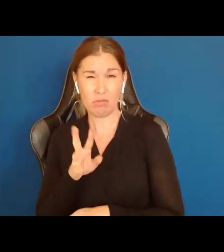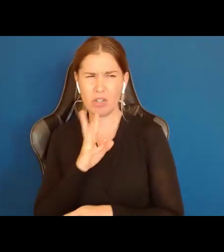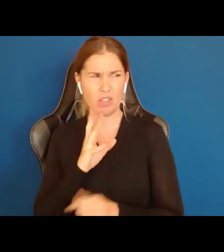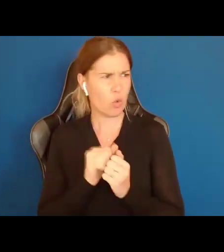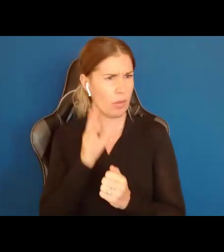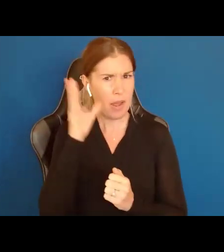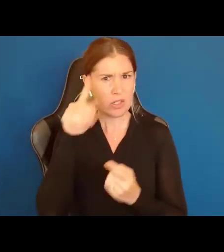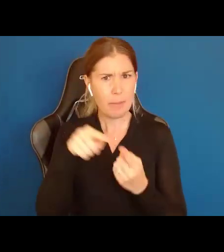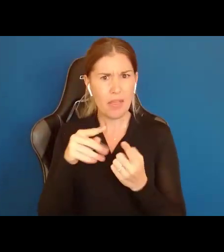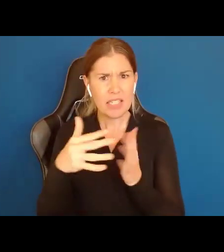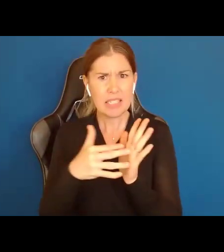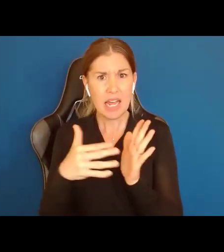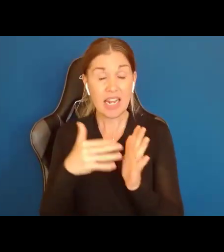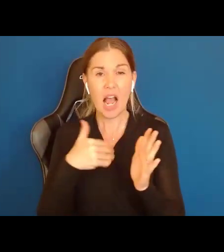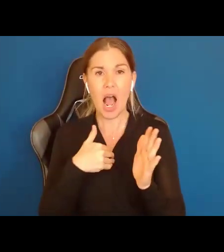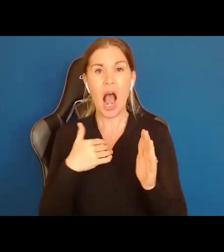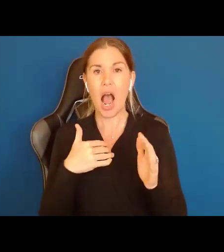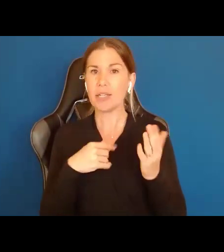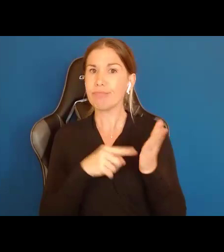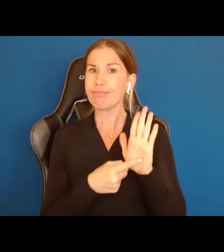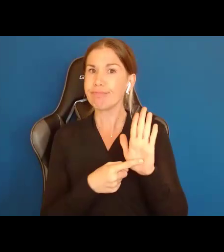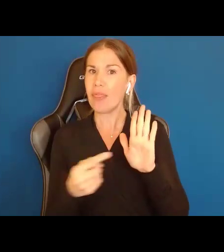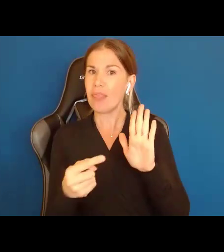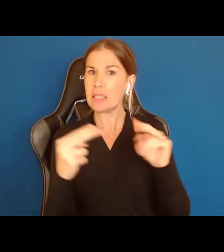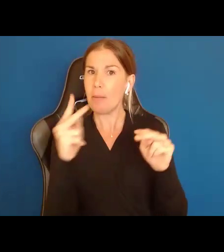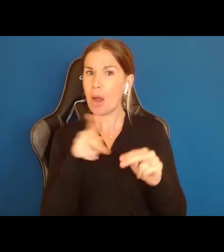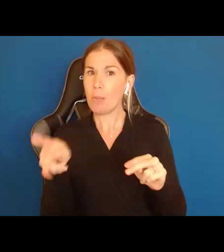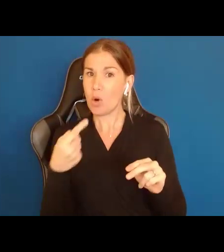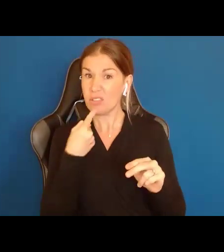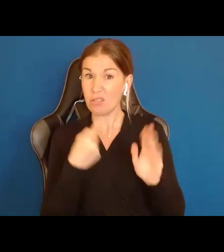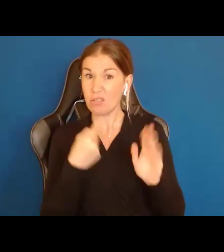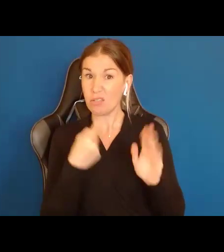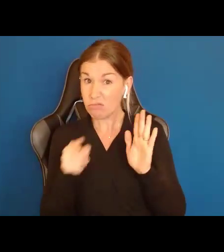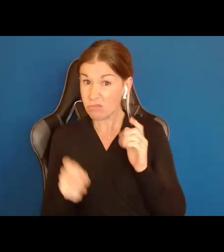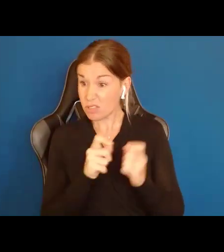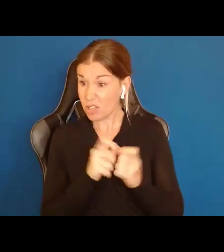this slide up there and say this, isn't this exactly what you want for your child? Or if you are a